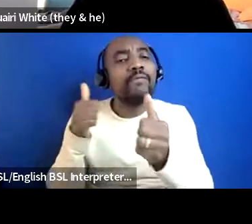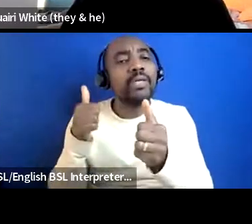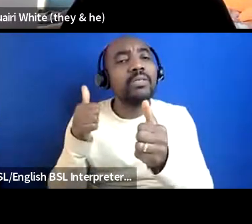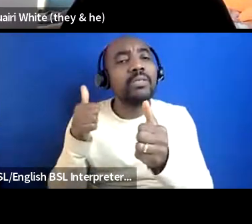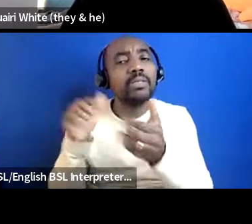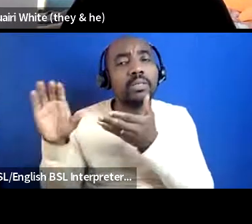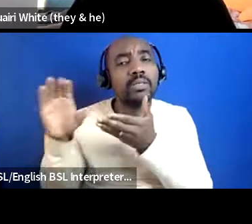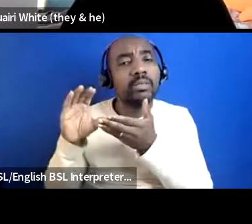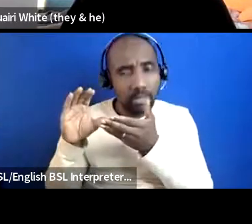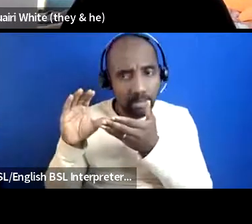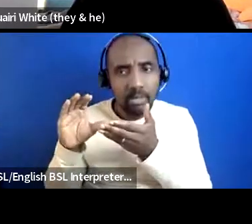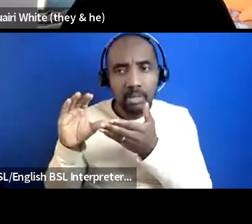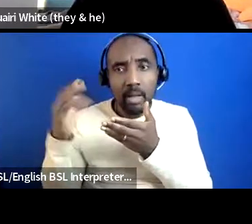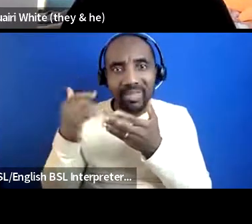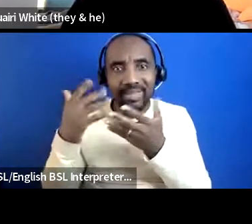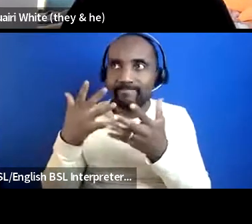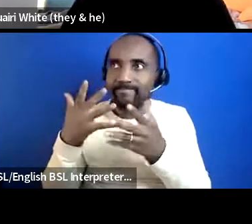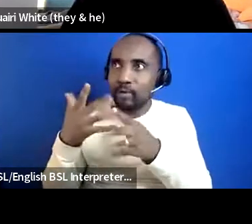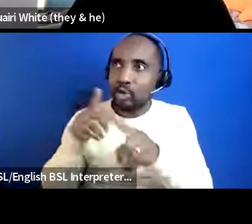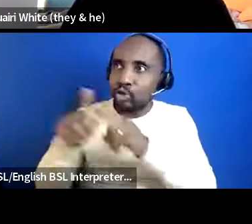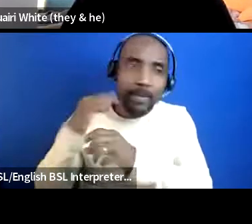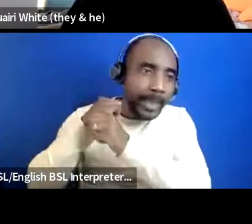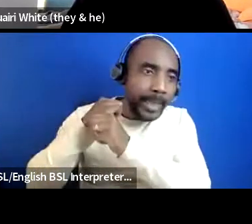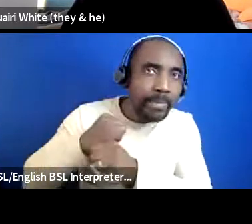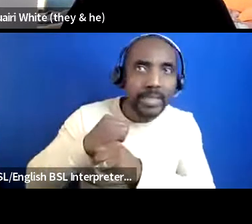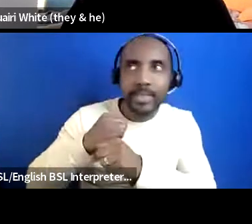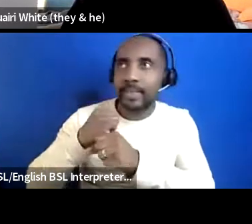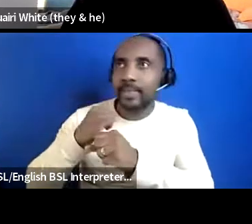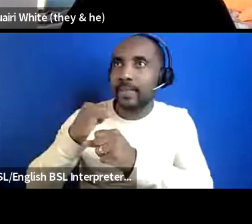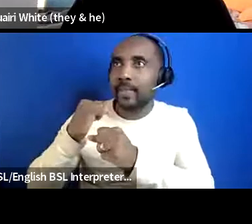inclusive and accessible then like actually just go out and do it like it's not that difficult